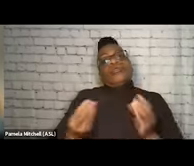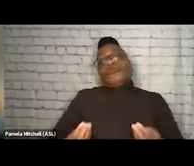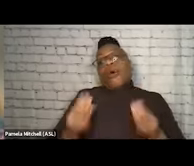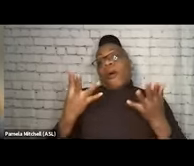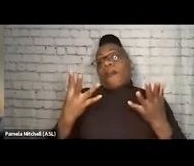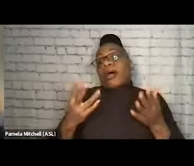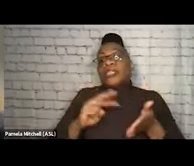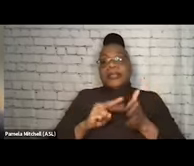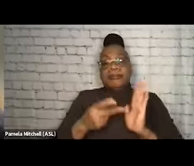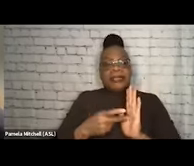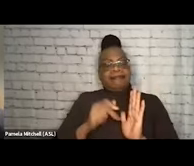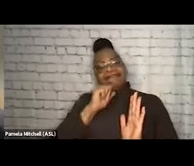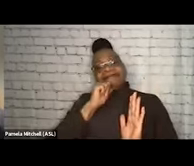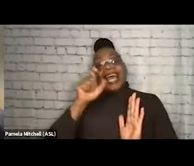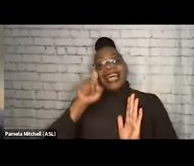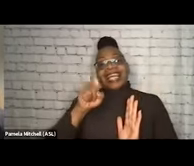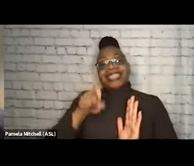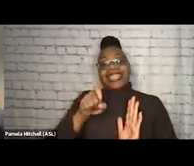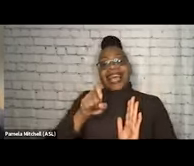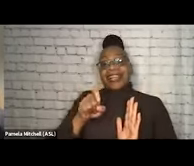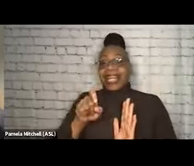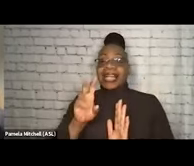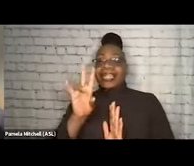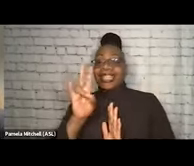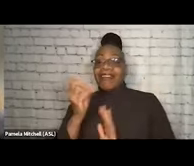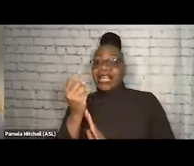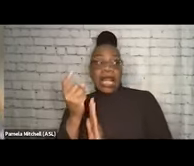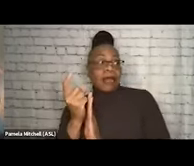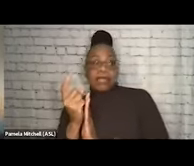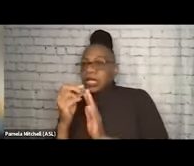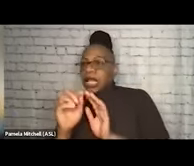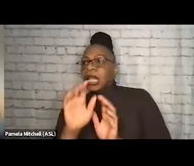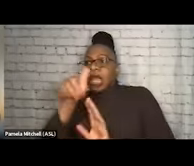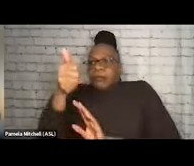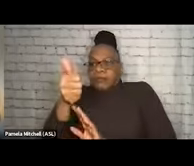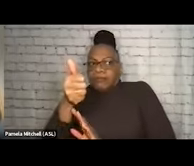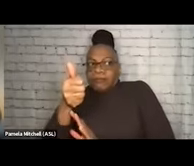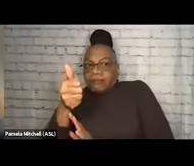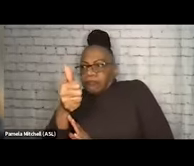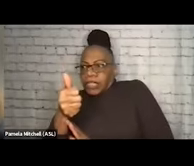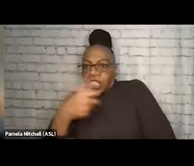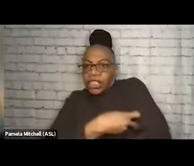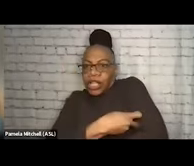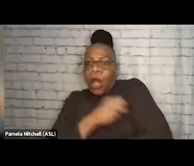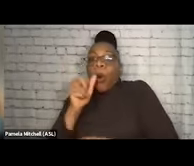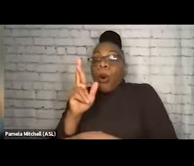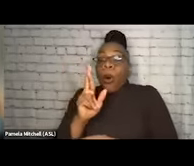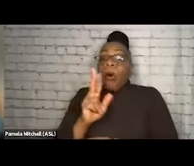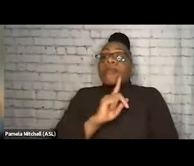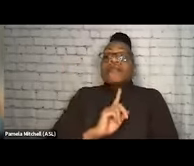not necessarily behind the 7-Eleven or behind a dumpster. Injecting alone can be upstairs in the bathroom while your family is downstairs cooking dinner.